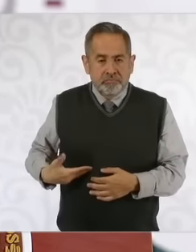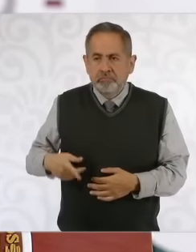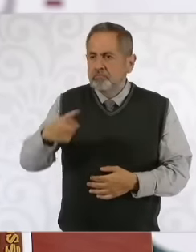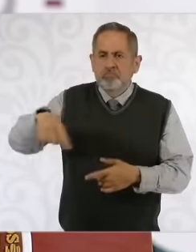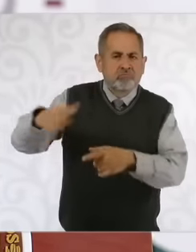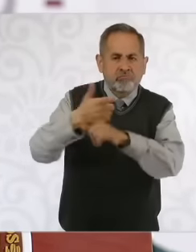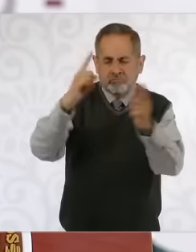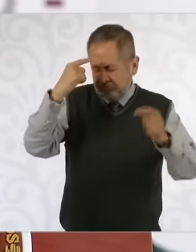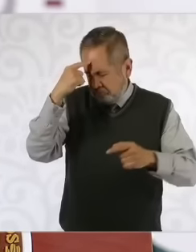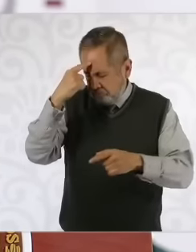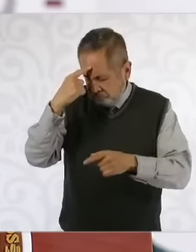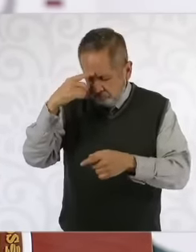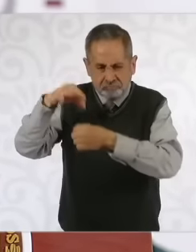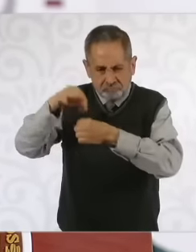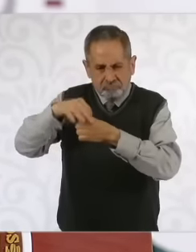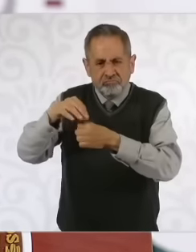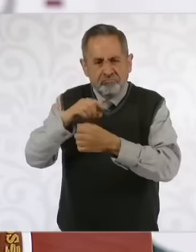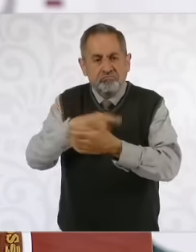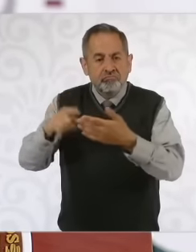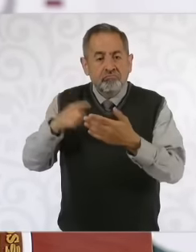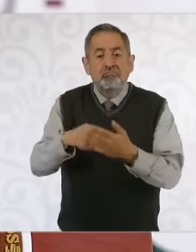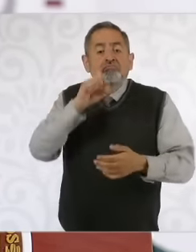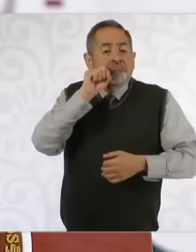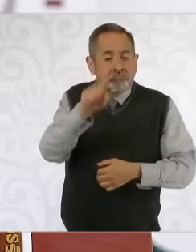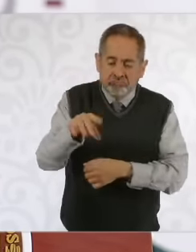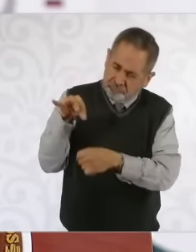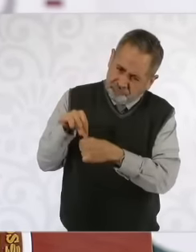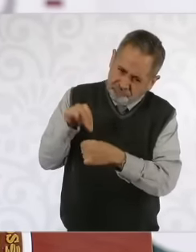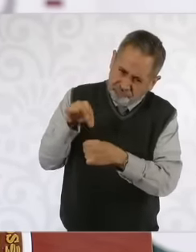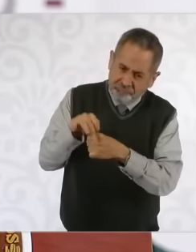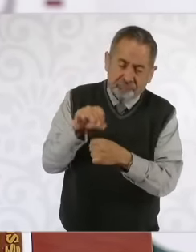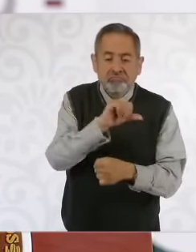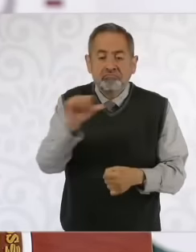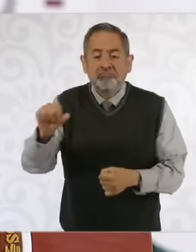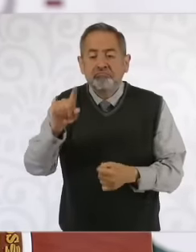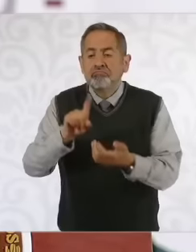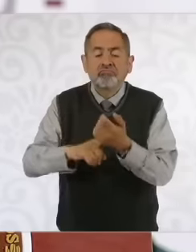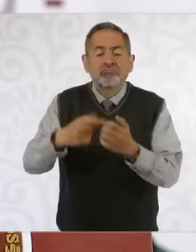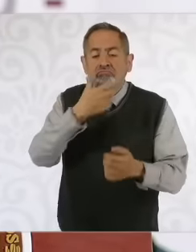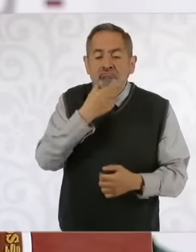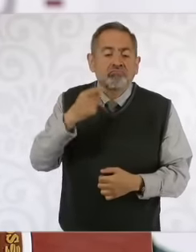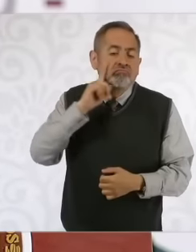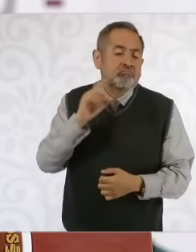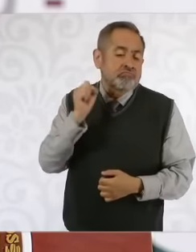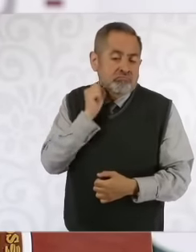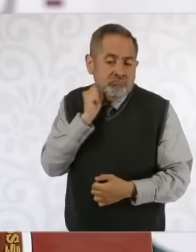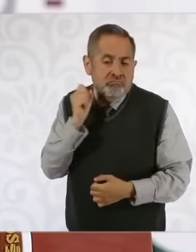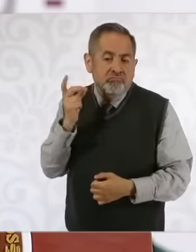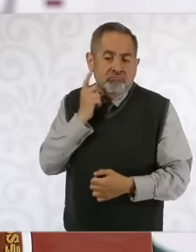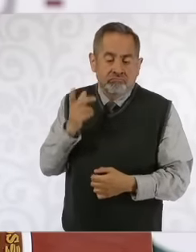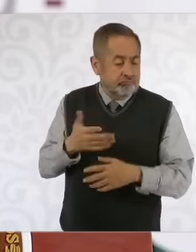and also voted for deputies and senators. The electoral procedure law was freely complied with